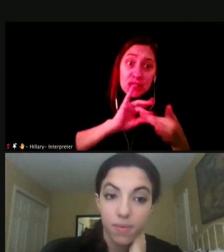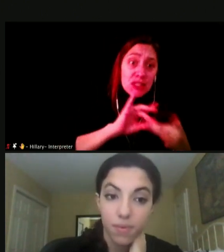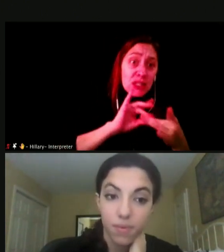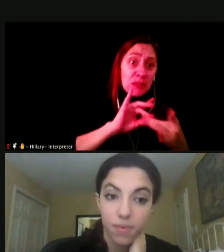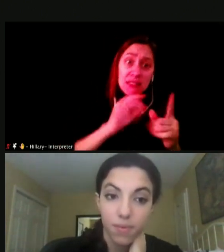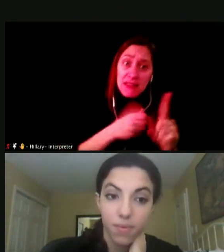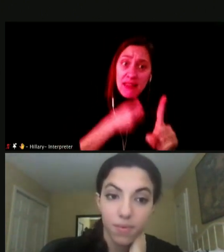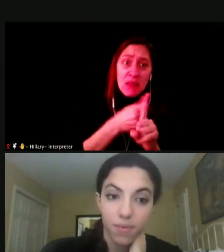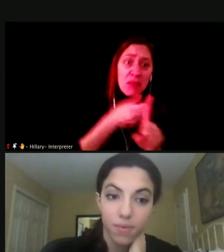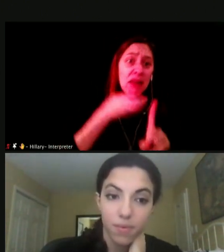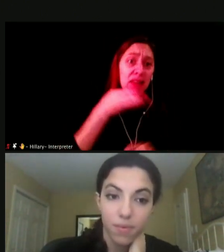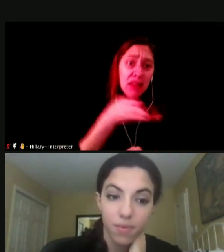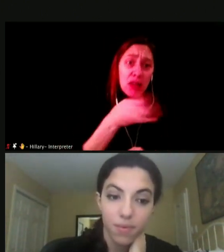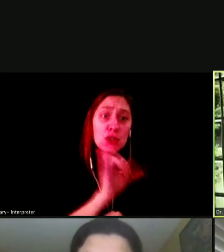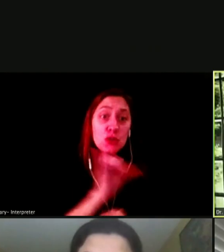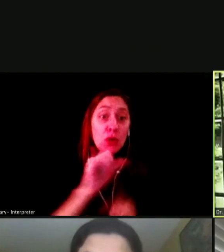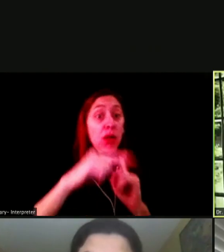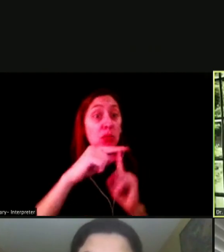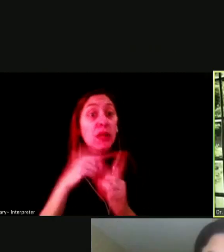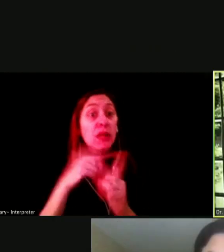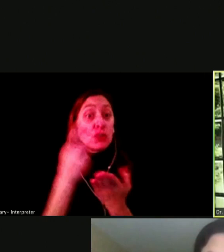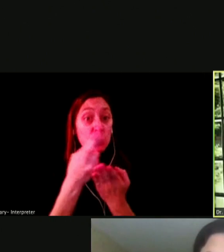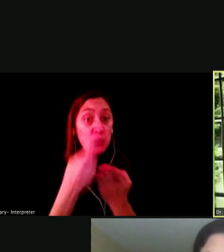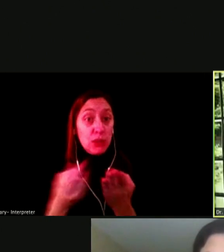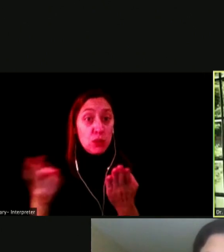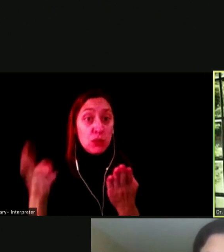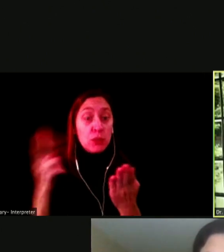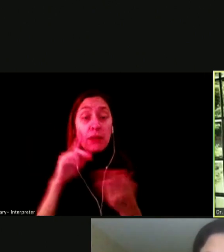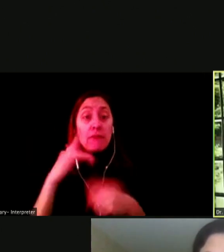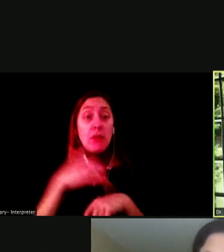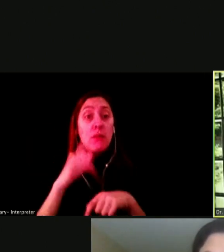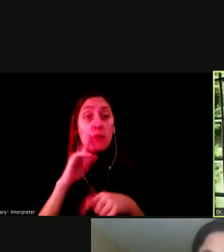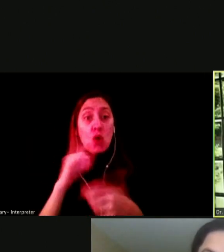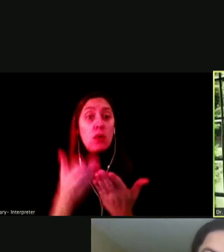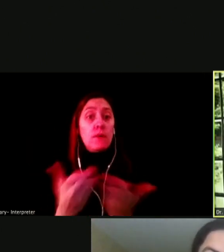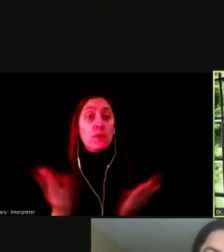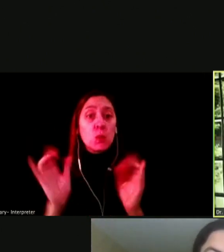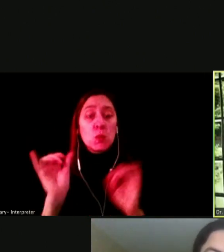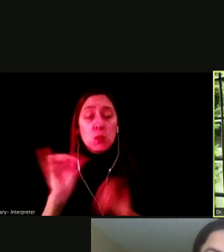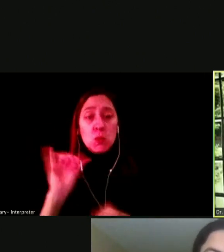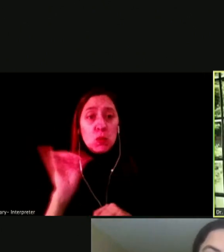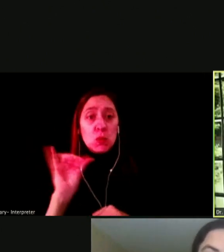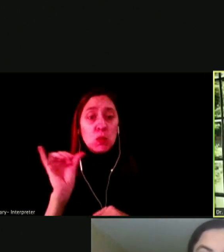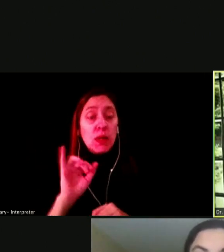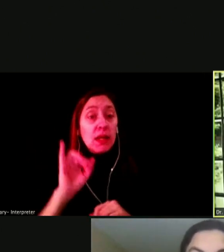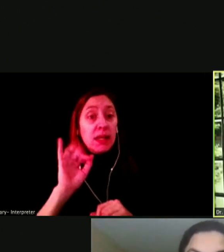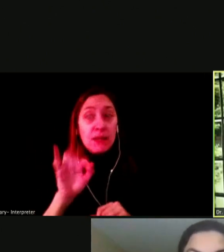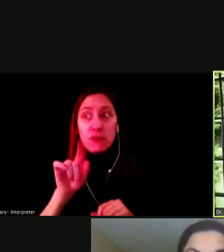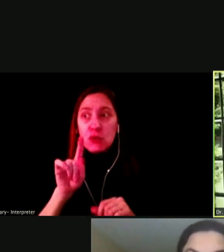SOME RESOURCES AVAILABLE FOR GOING FORWARD AND GETTING HELP DURING THIS TIME.